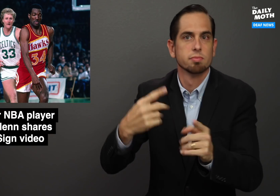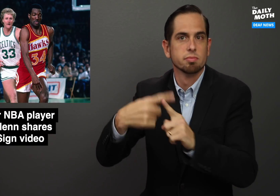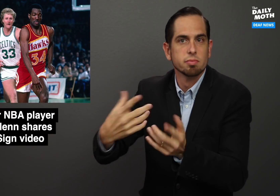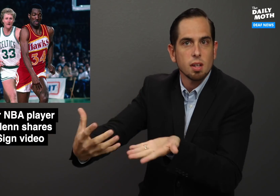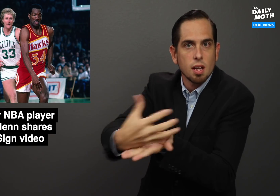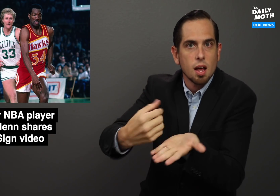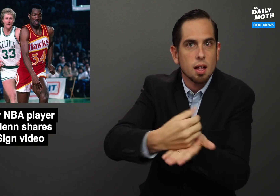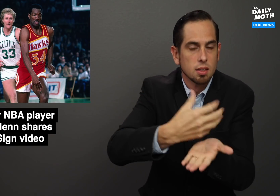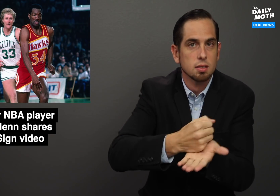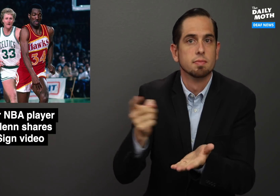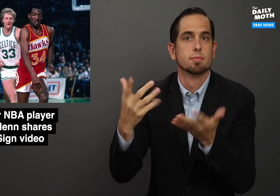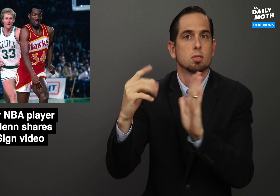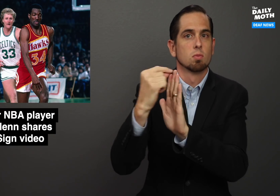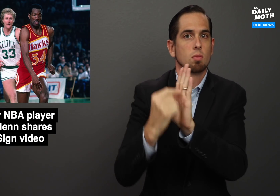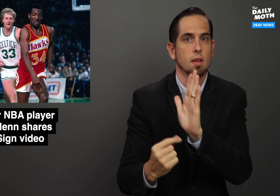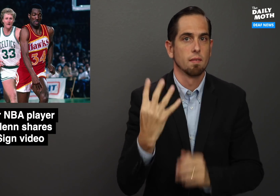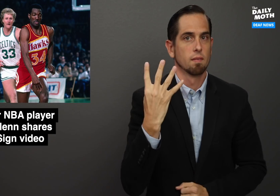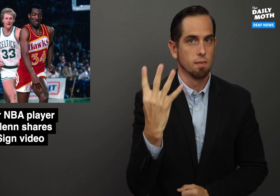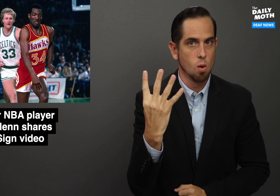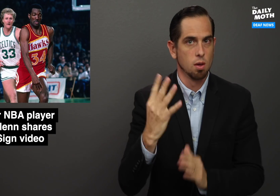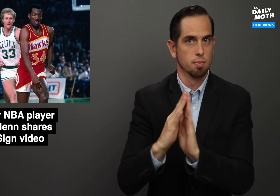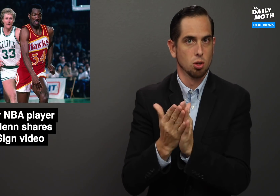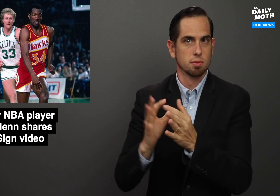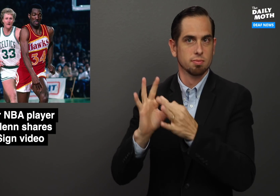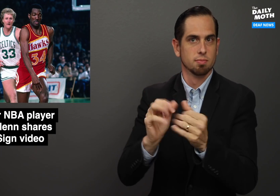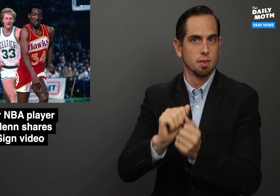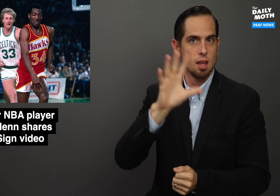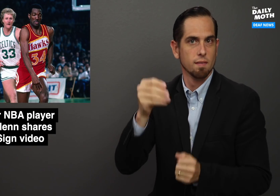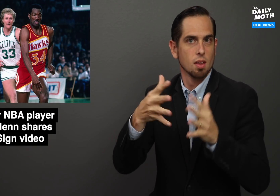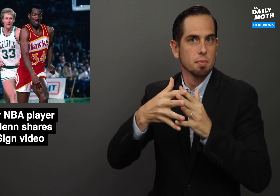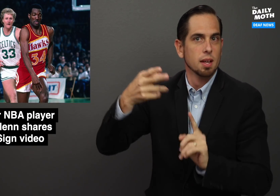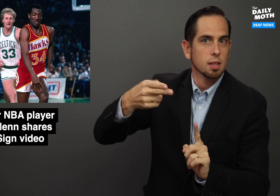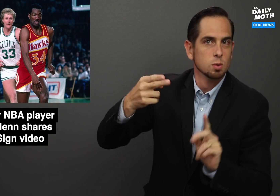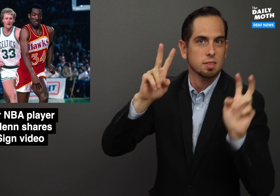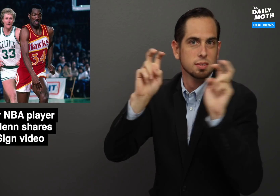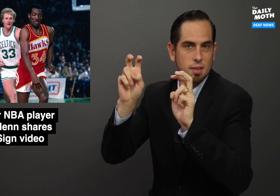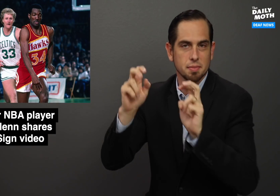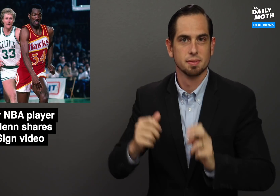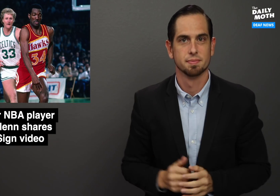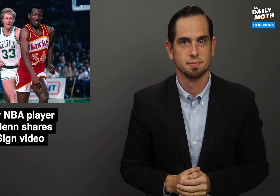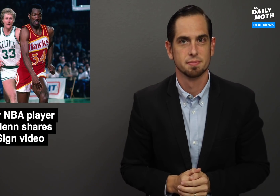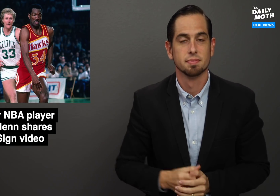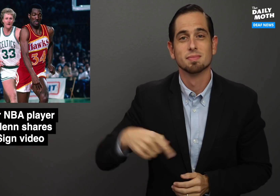and collector and has written four books on African American historical topics.